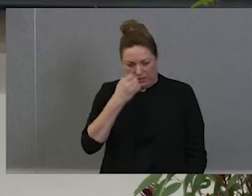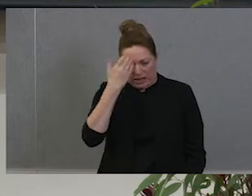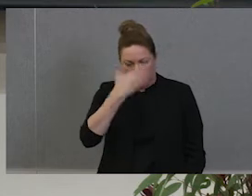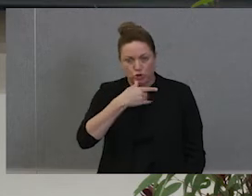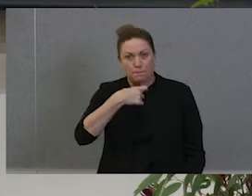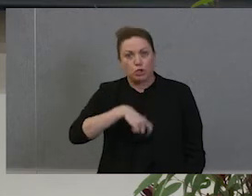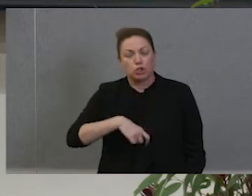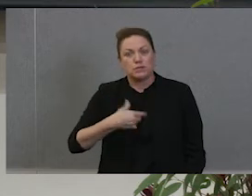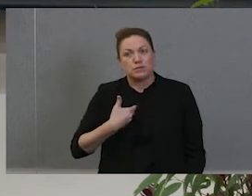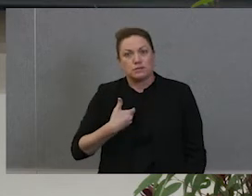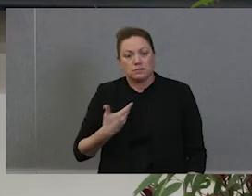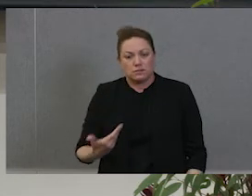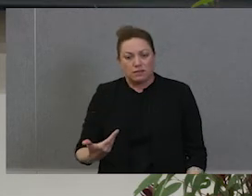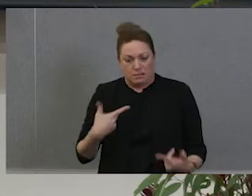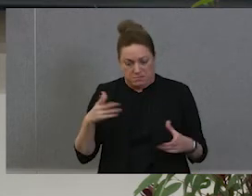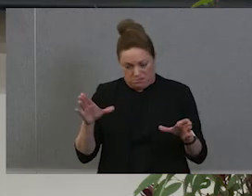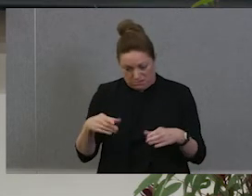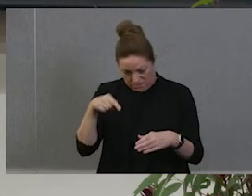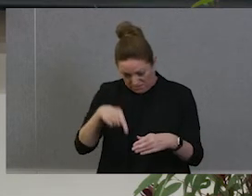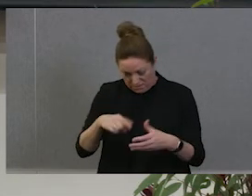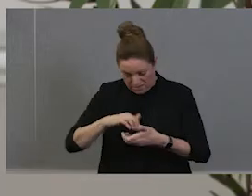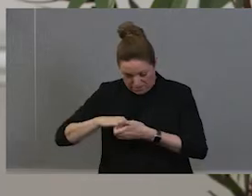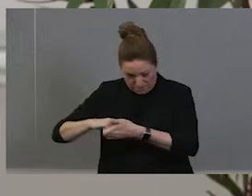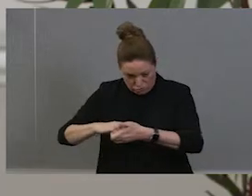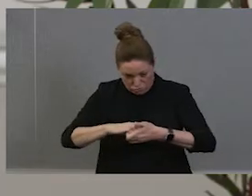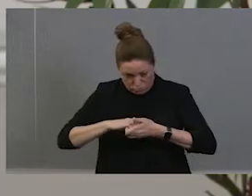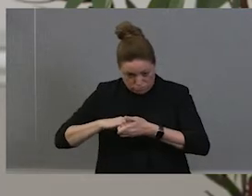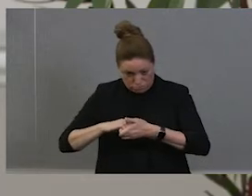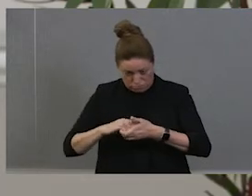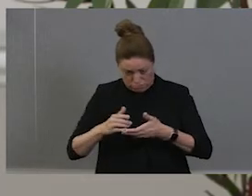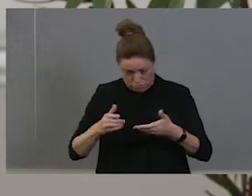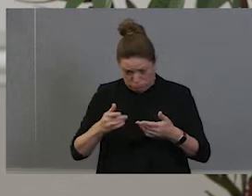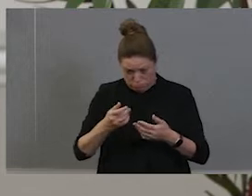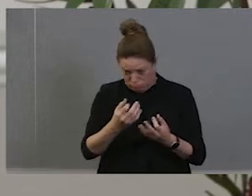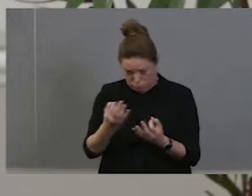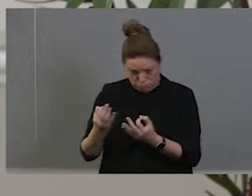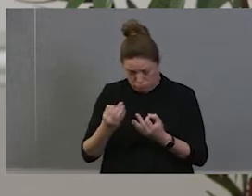in this group of non-Aboriginal people. Who were thinking about